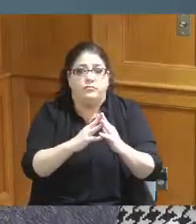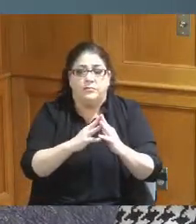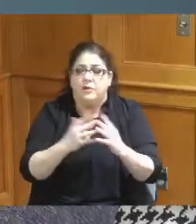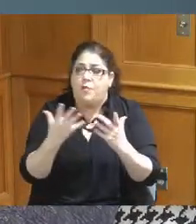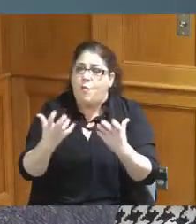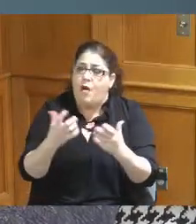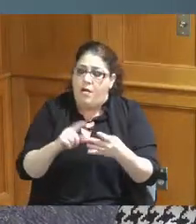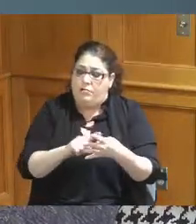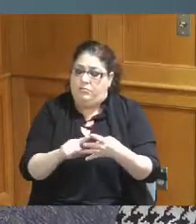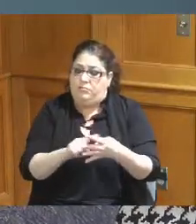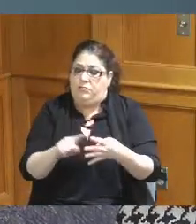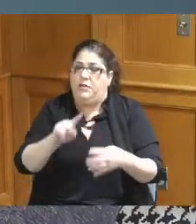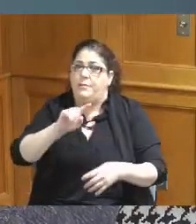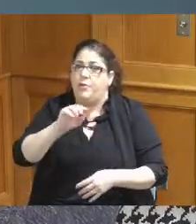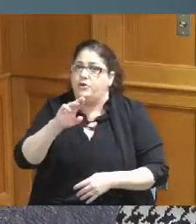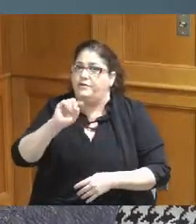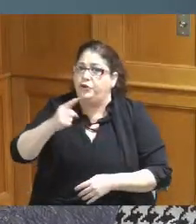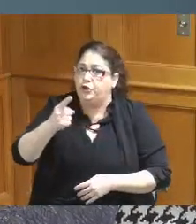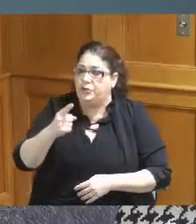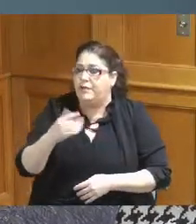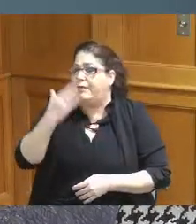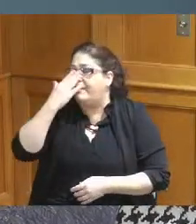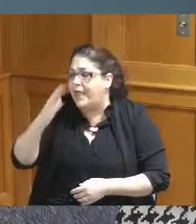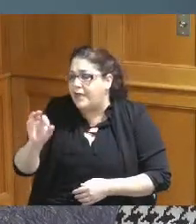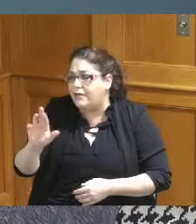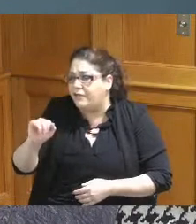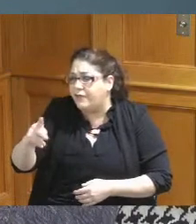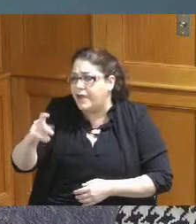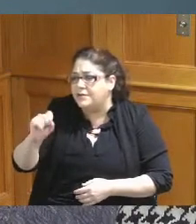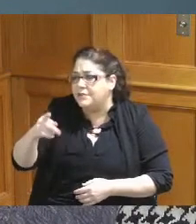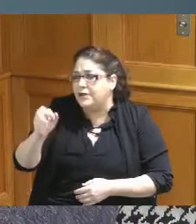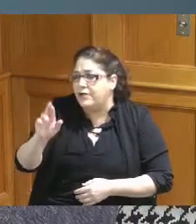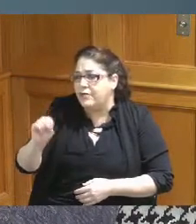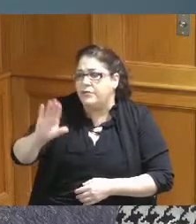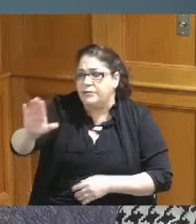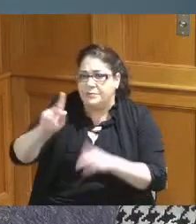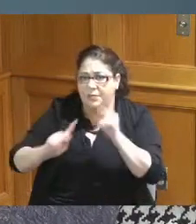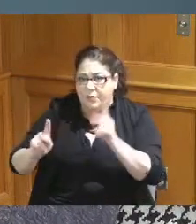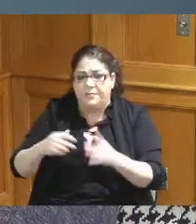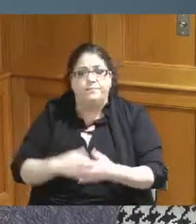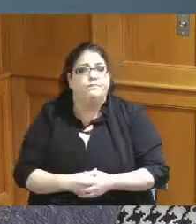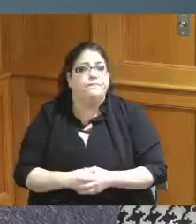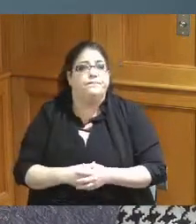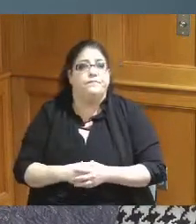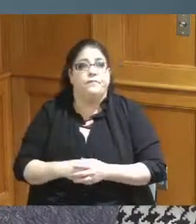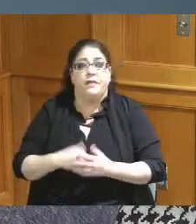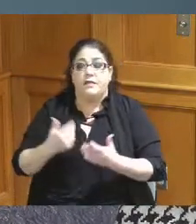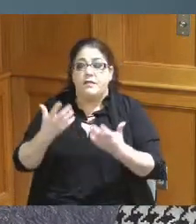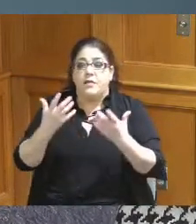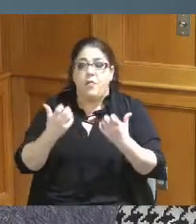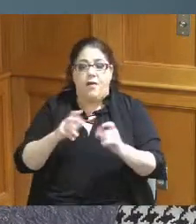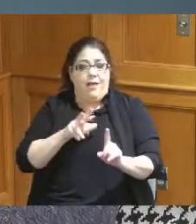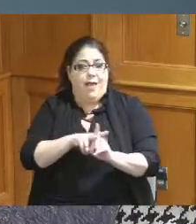March so I want to thank Frank and his people in addition I was looking for applicants for the TID